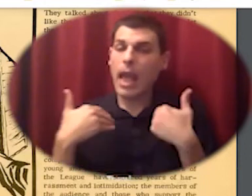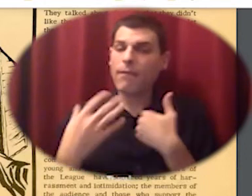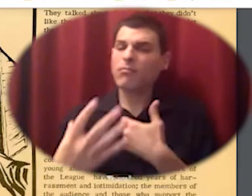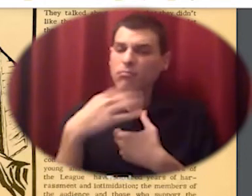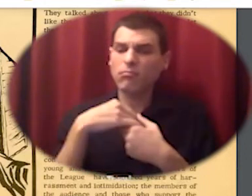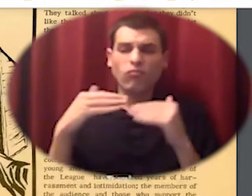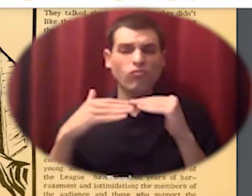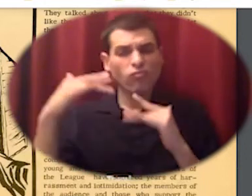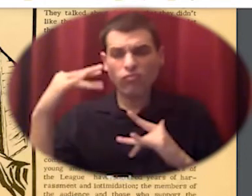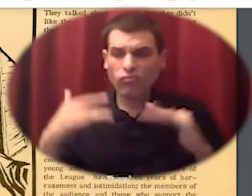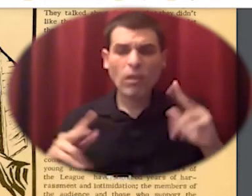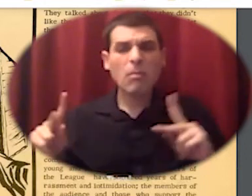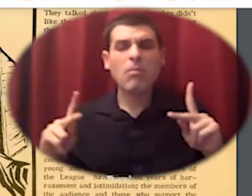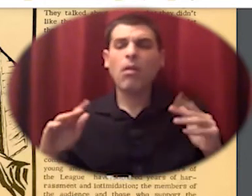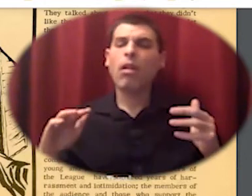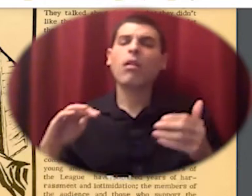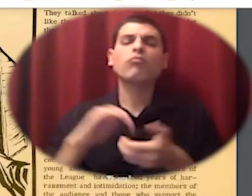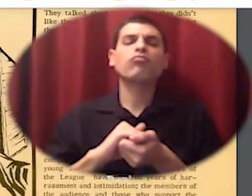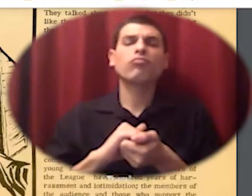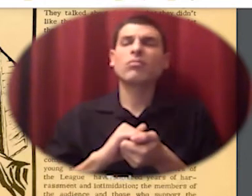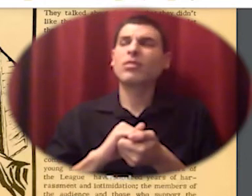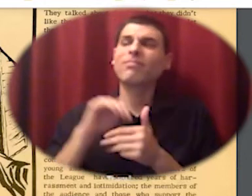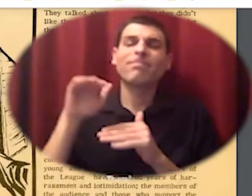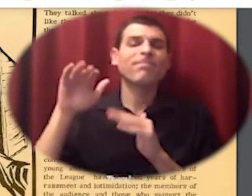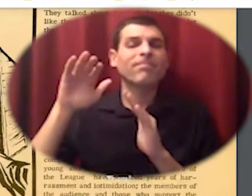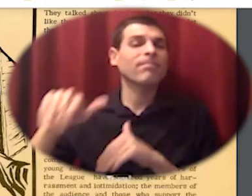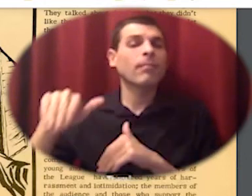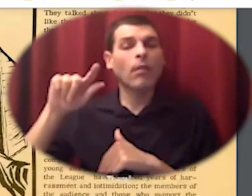make real justice happen in the government and in local municipal areas